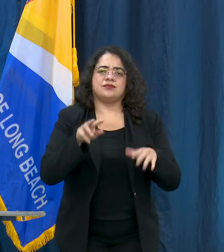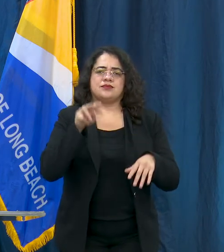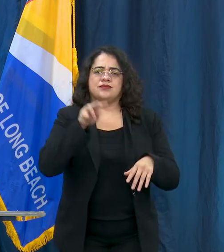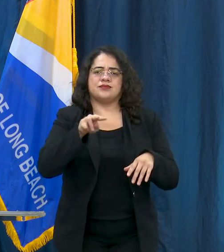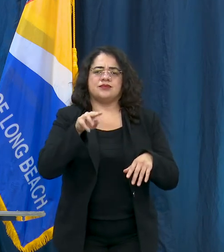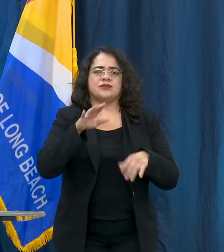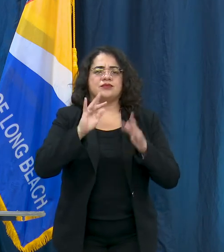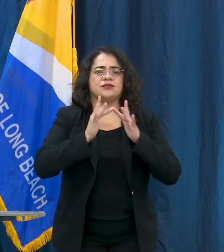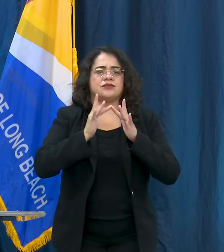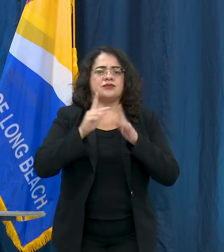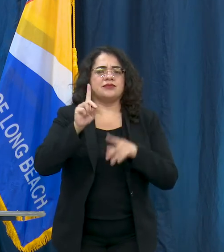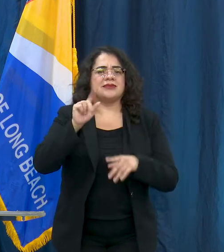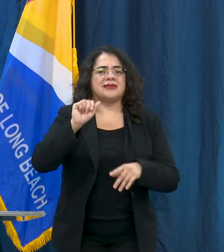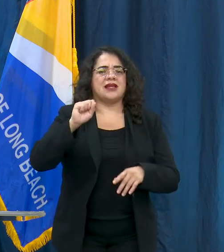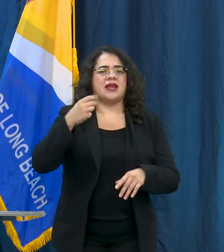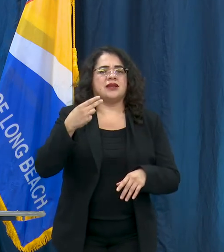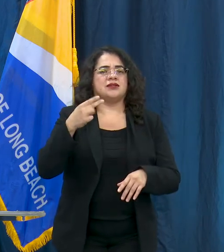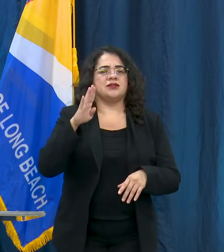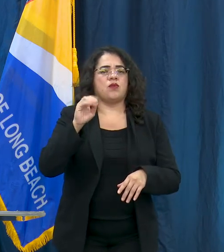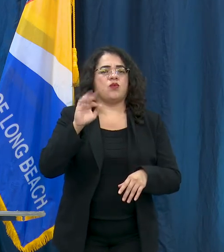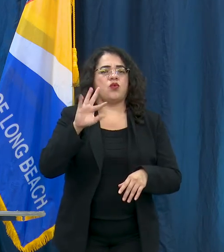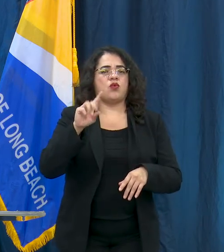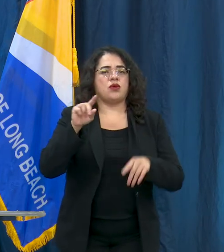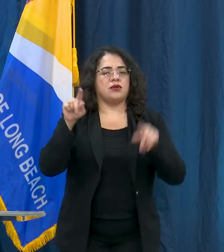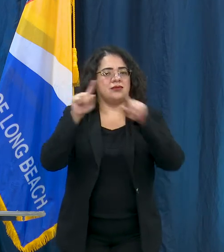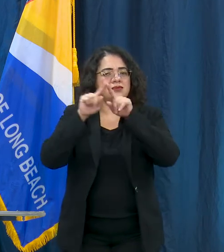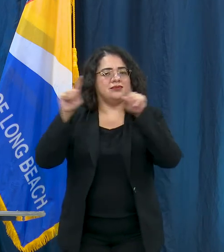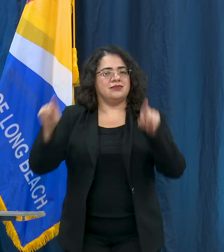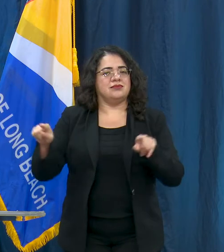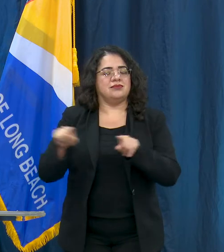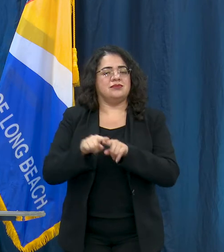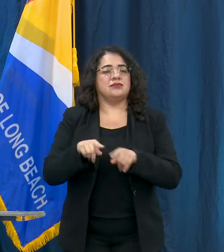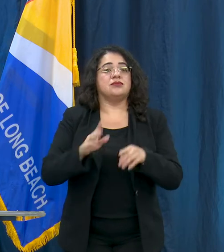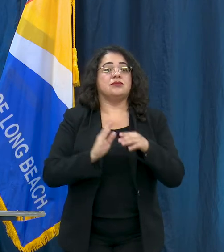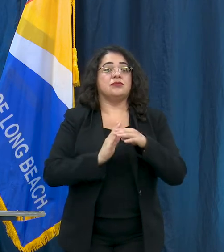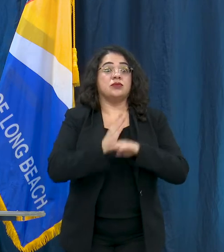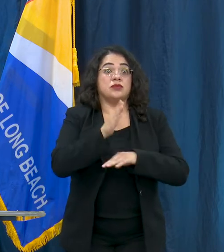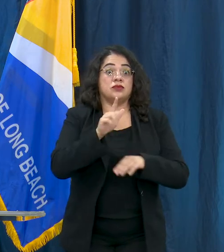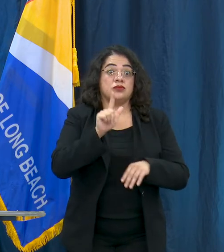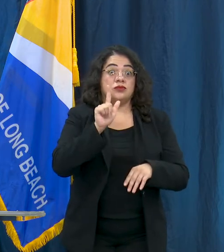we have over 2,600 residents have tested positive for COVID-19